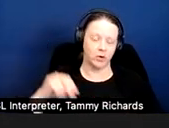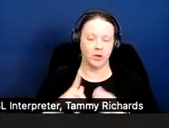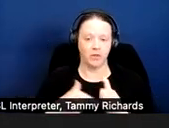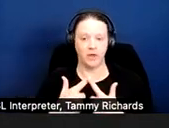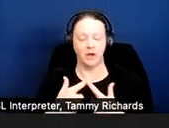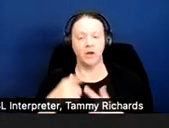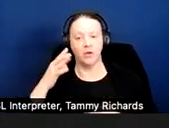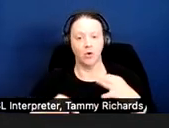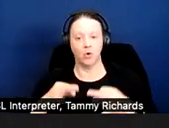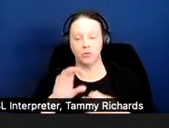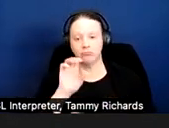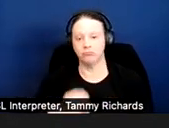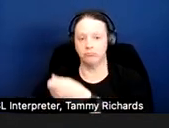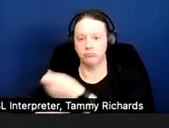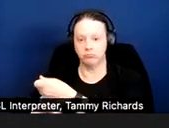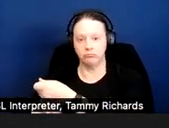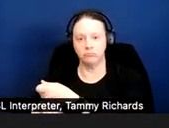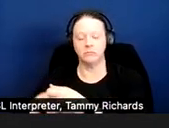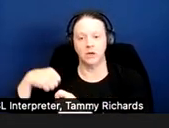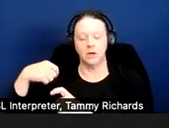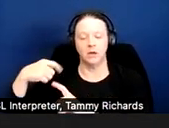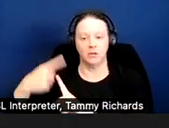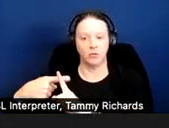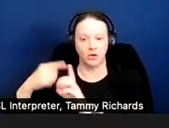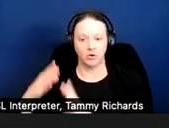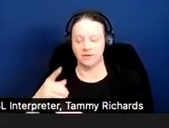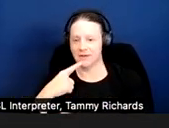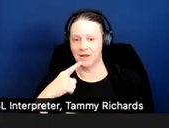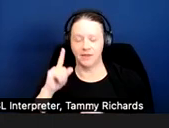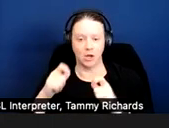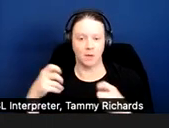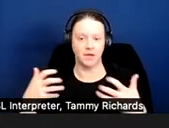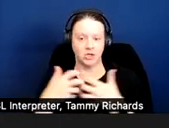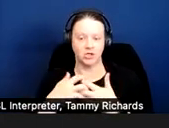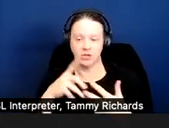favor of Mr. Giebeler and found that the accommodation need not stem directly from a disability,